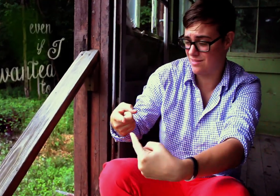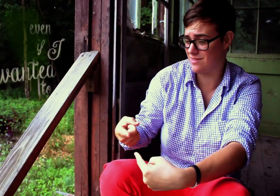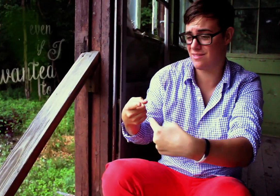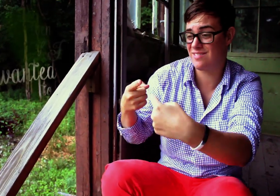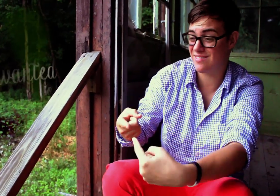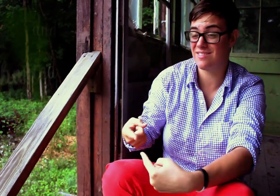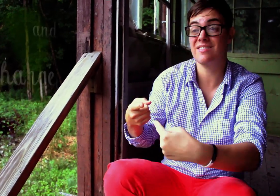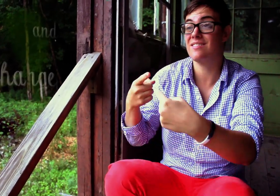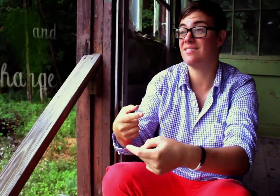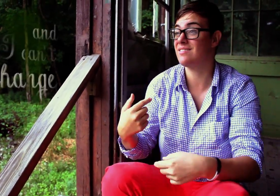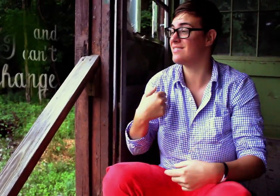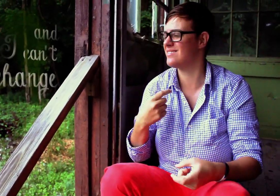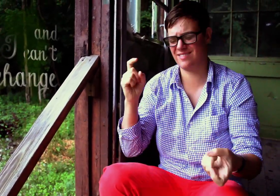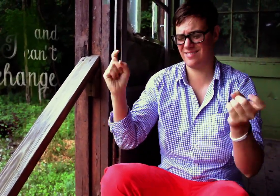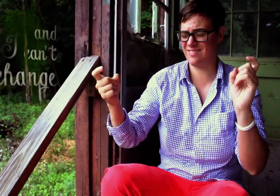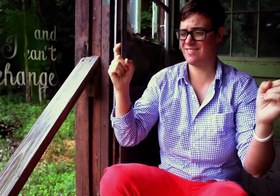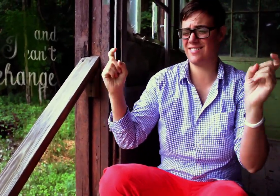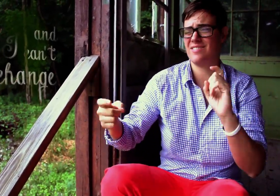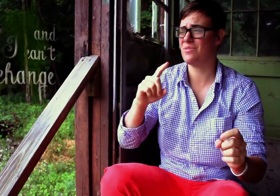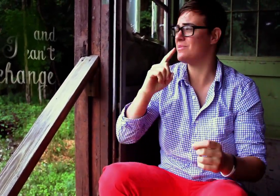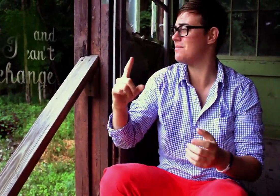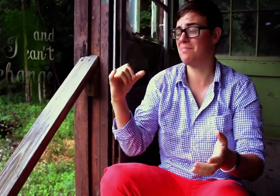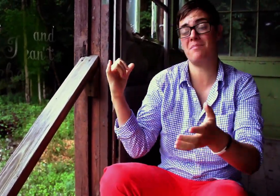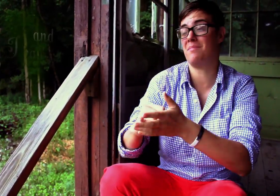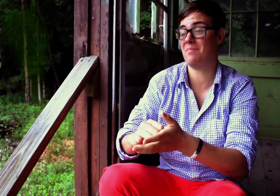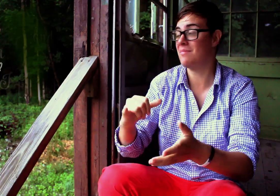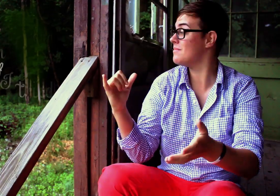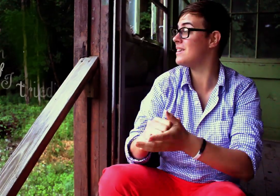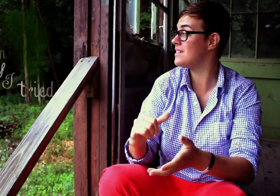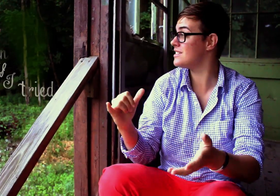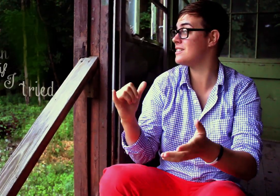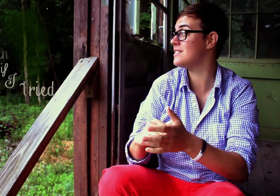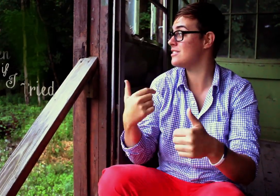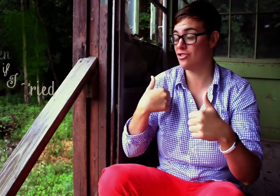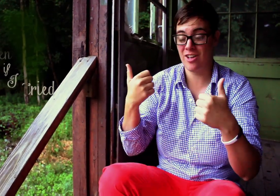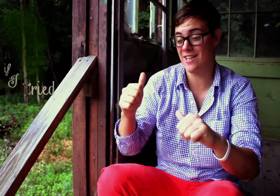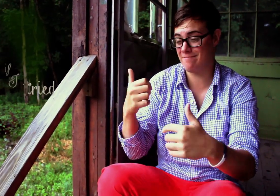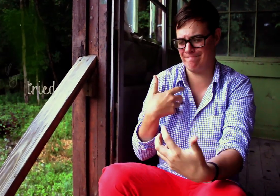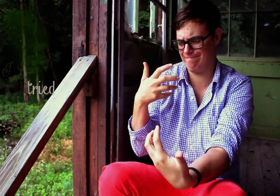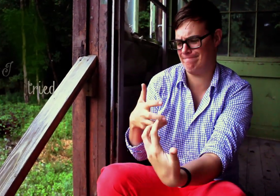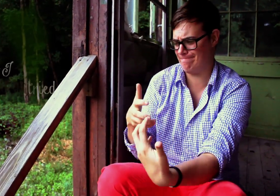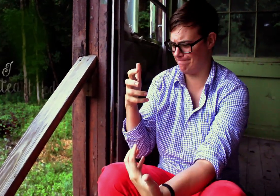and I can't change even if I tried even if I wanted to